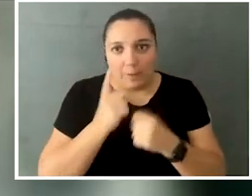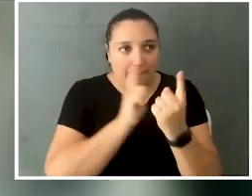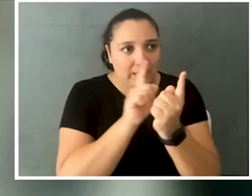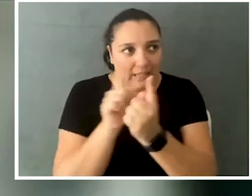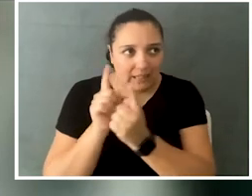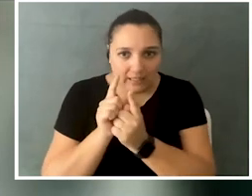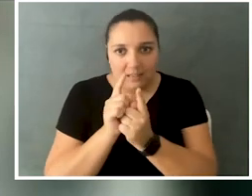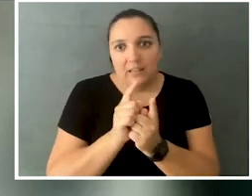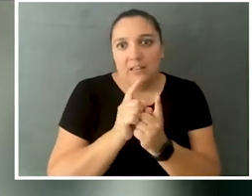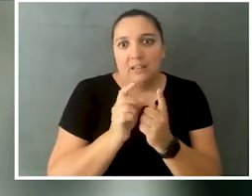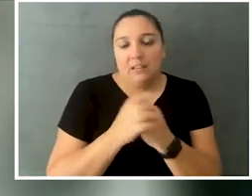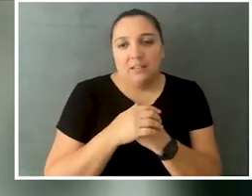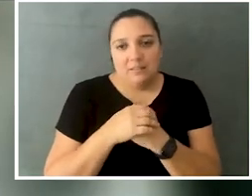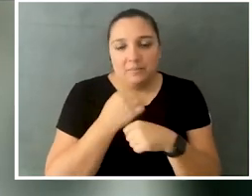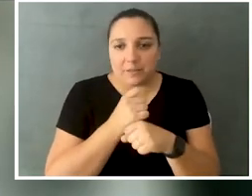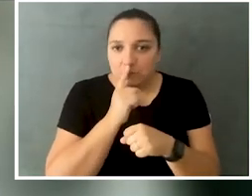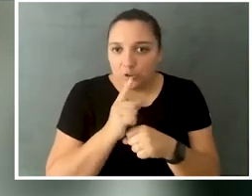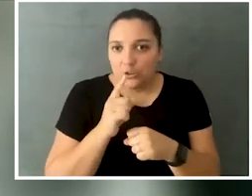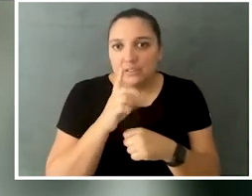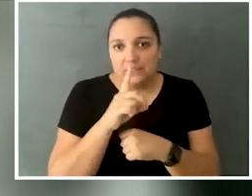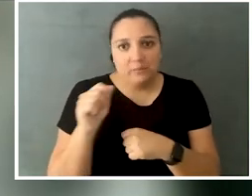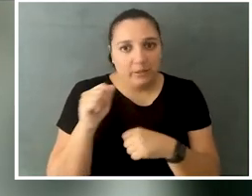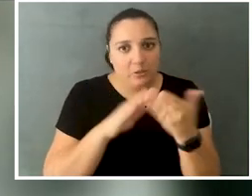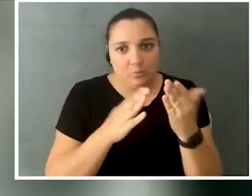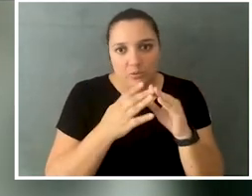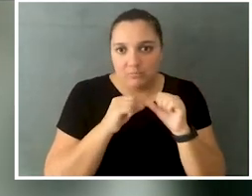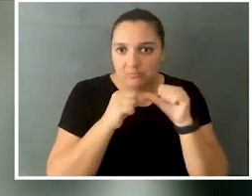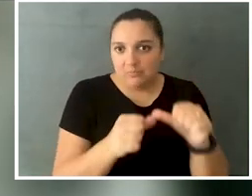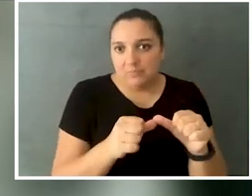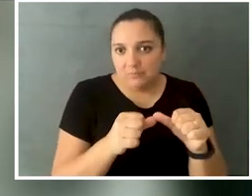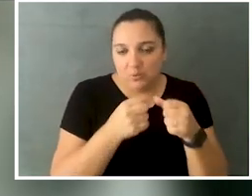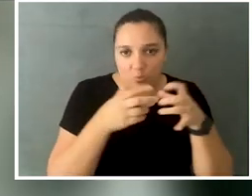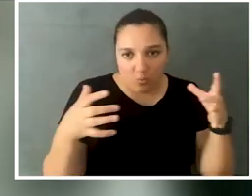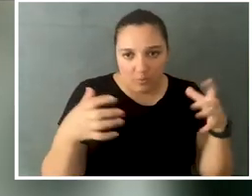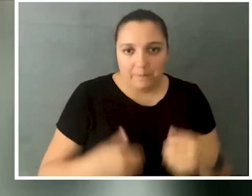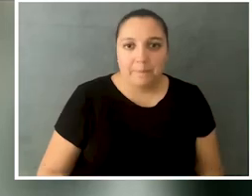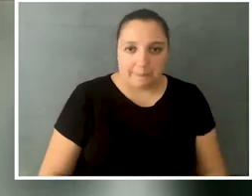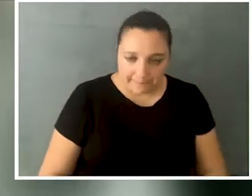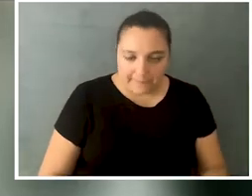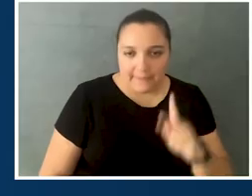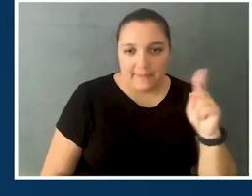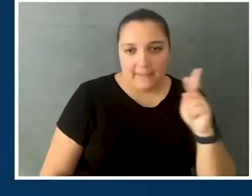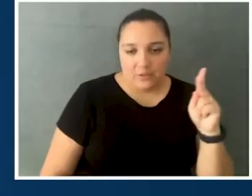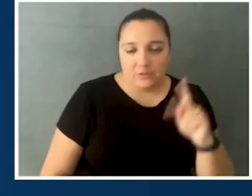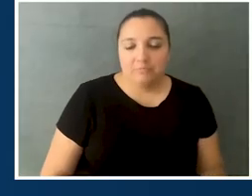about meeting these people and helping make sure that the disability community gets to continue and keep growing. Absolutely.